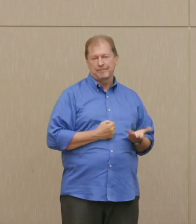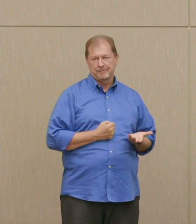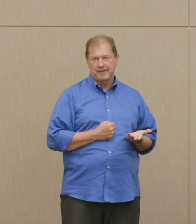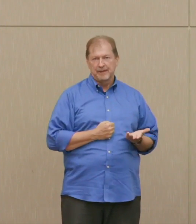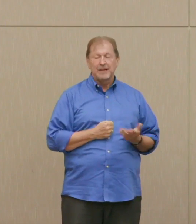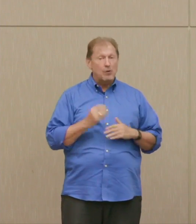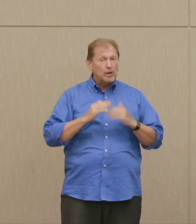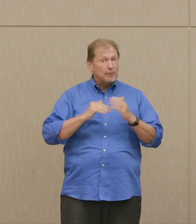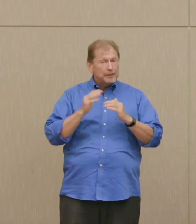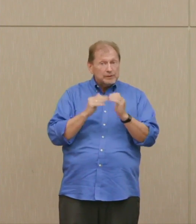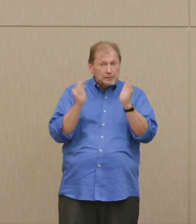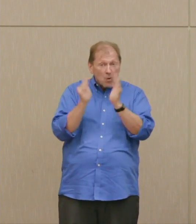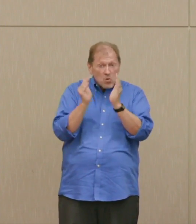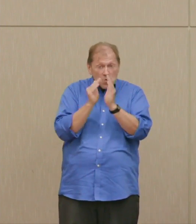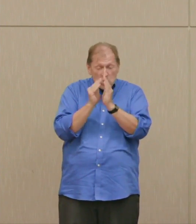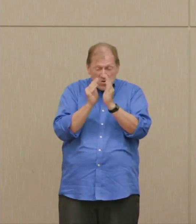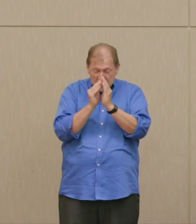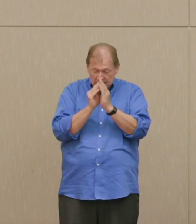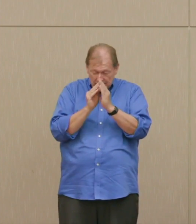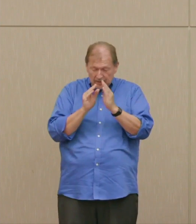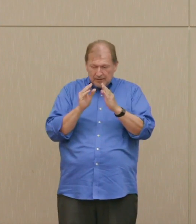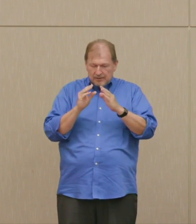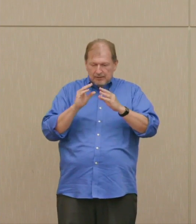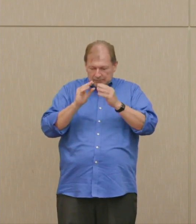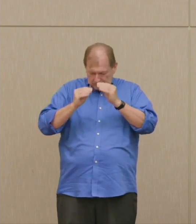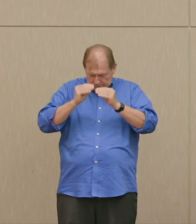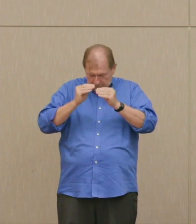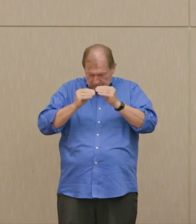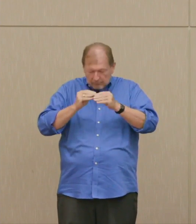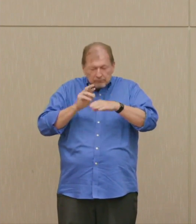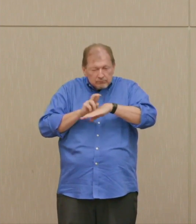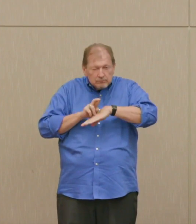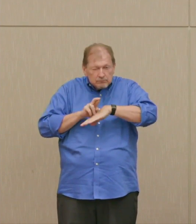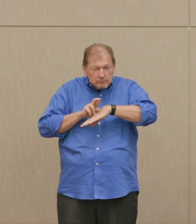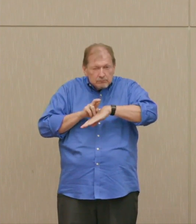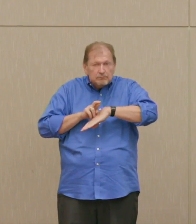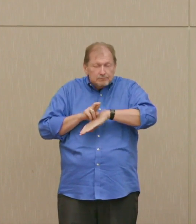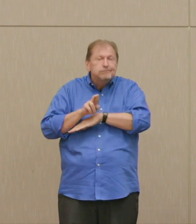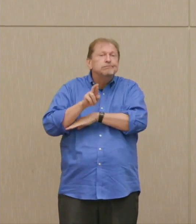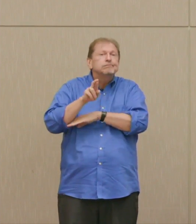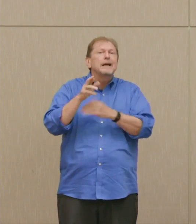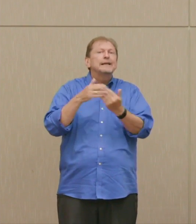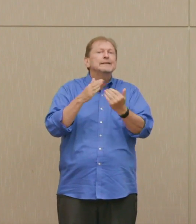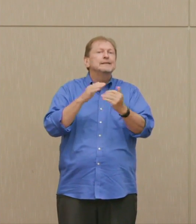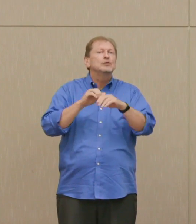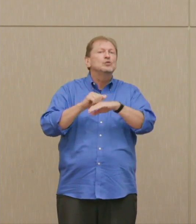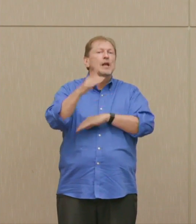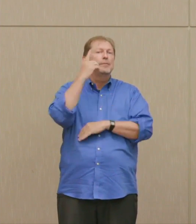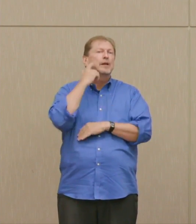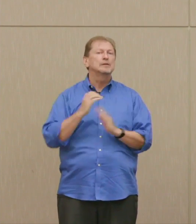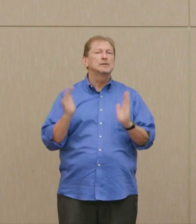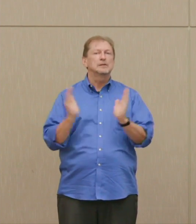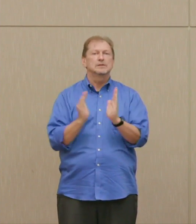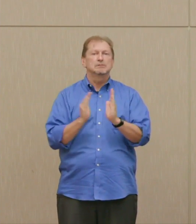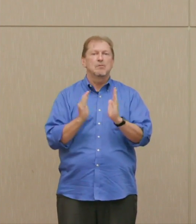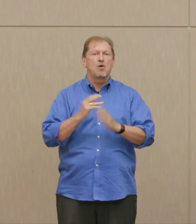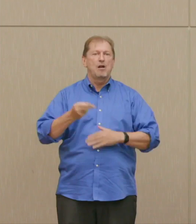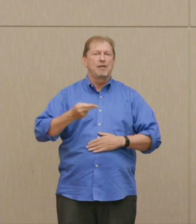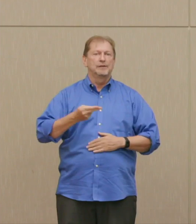That's one of the things that's in controversy in congress right now.